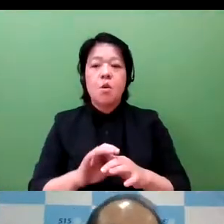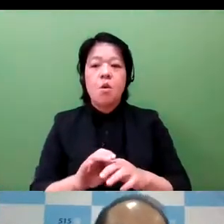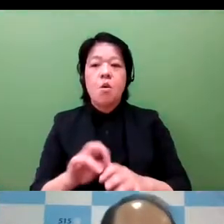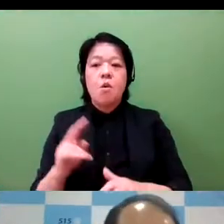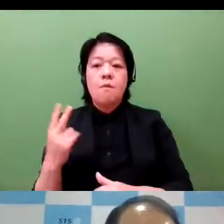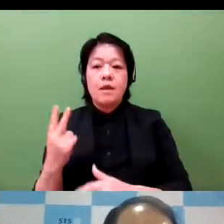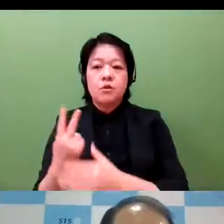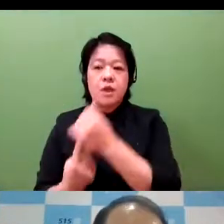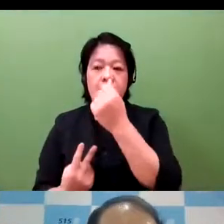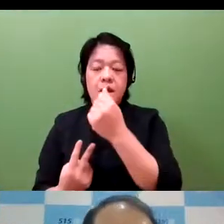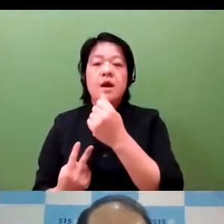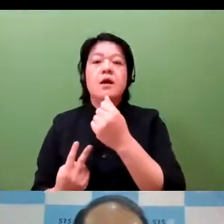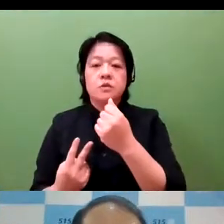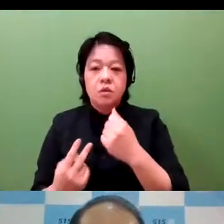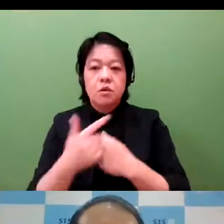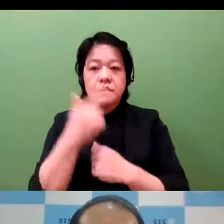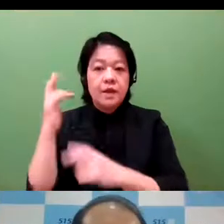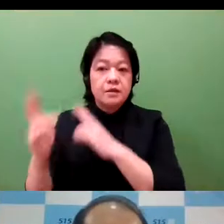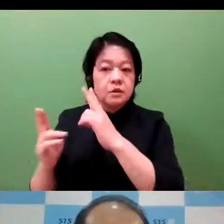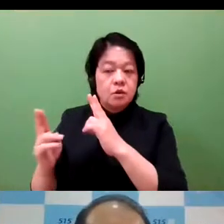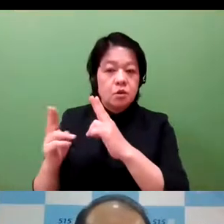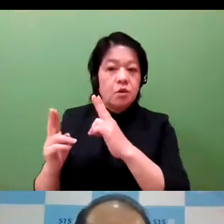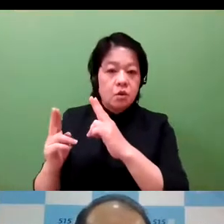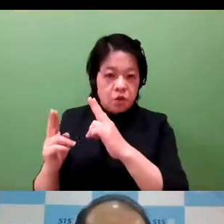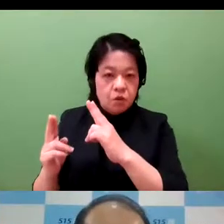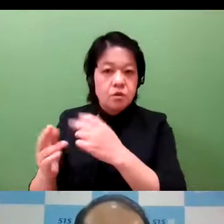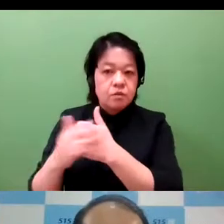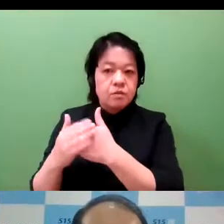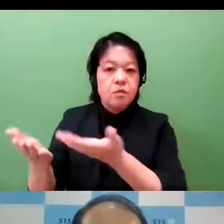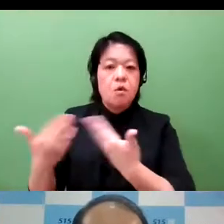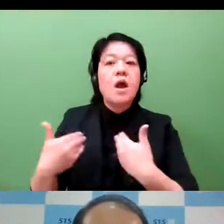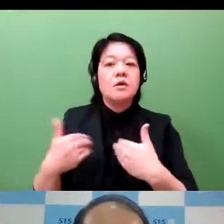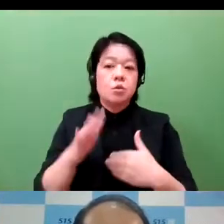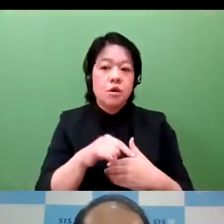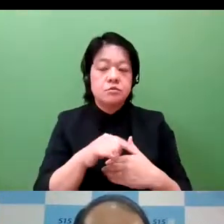Oftentimes, they require the help of large companies.